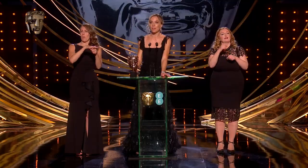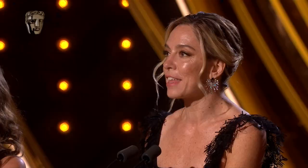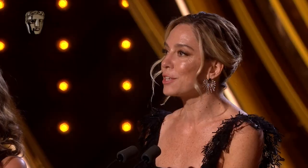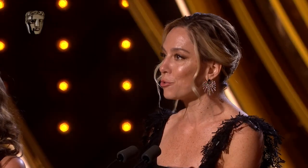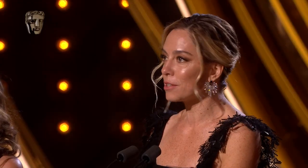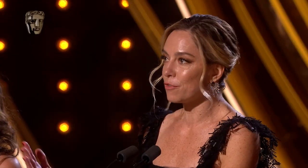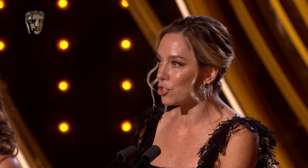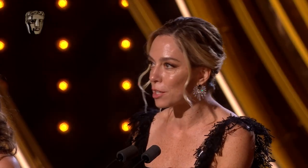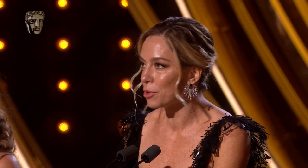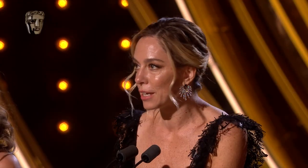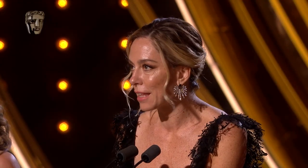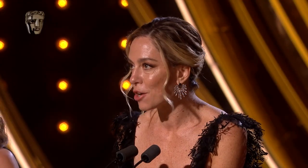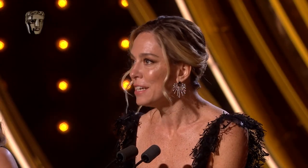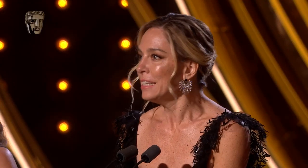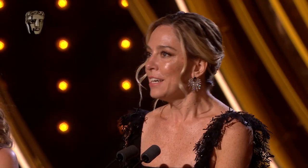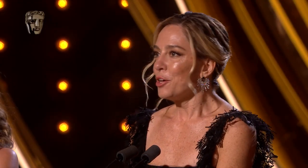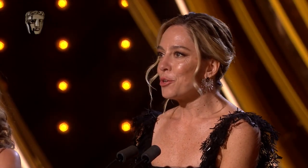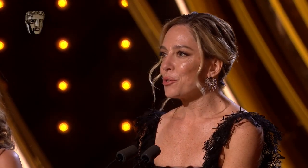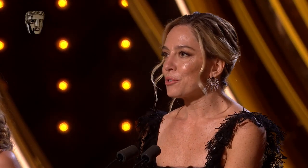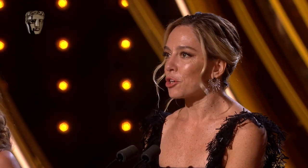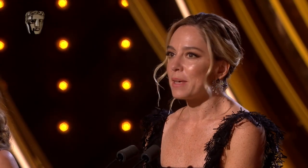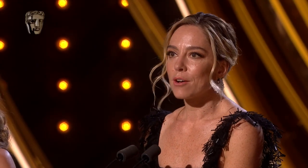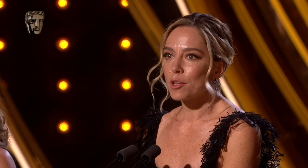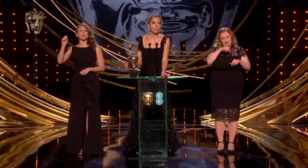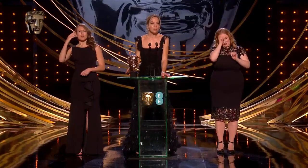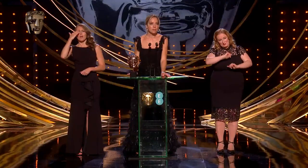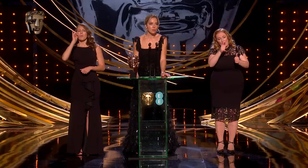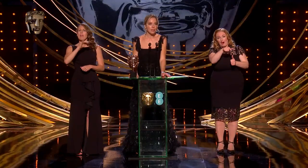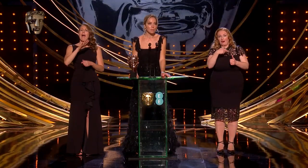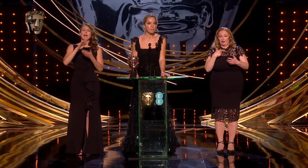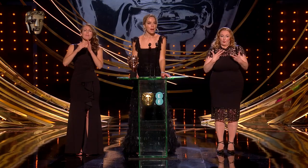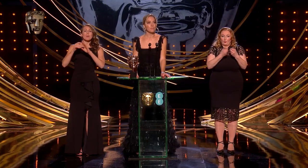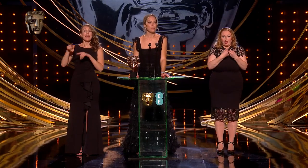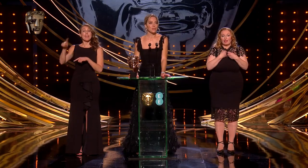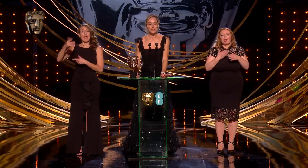thank you to the fishing community there who took me out on their boats, who let me buy them beers,